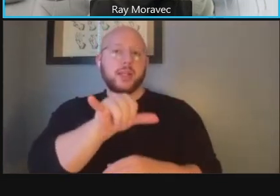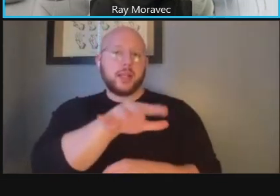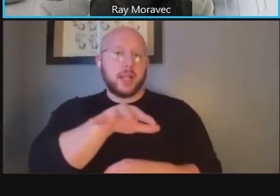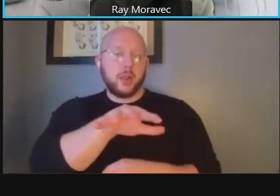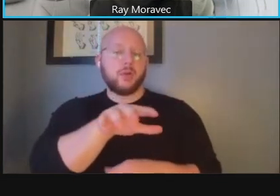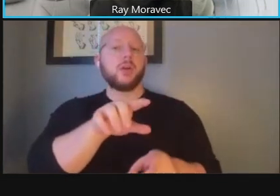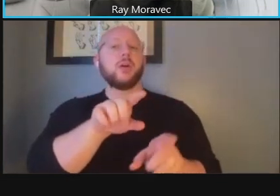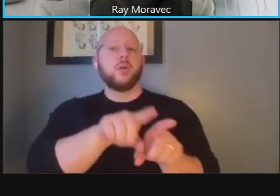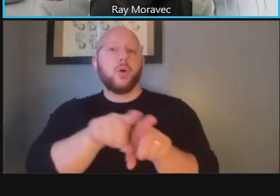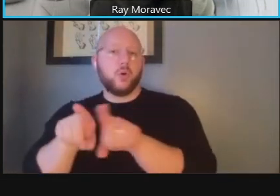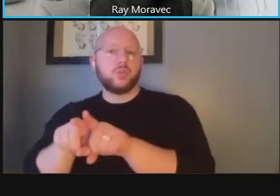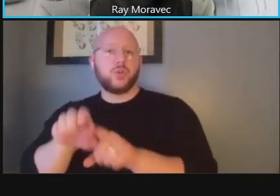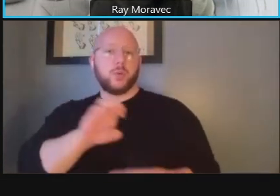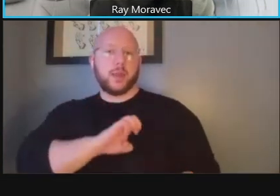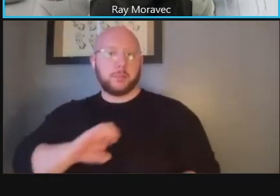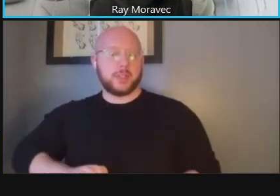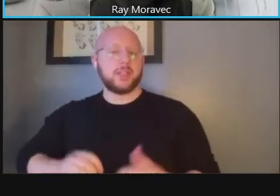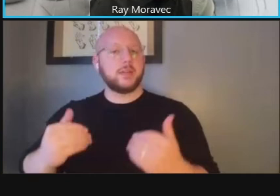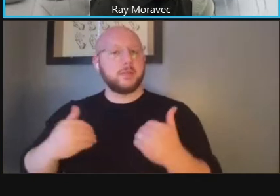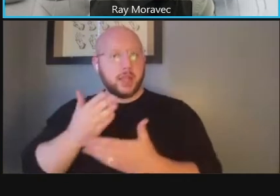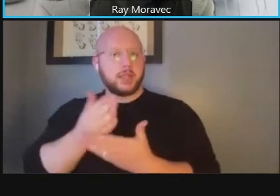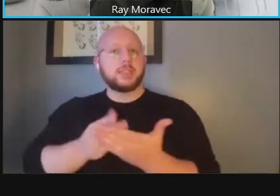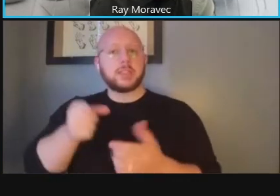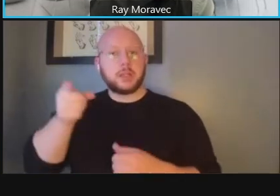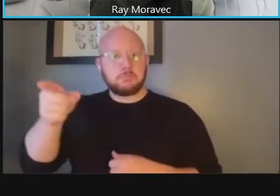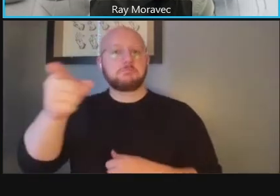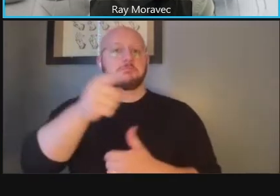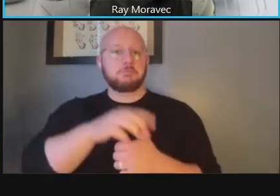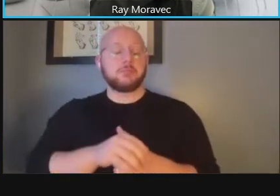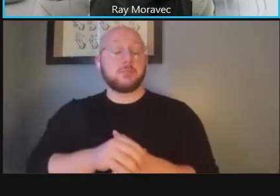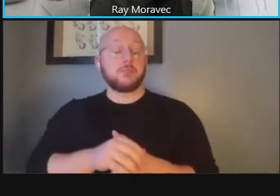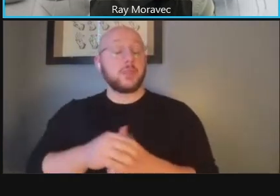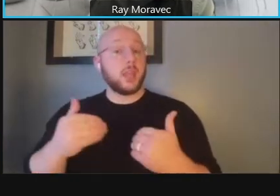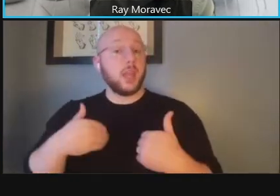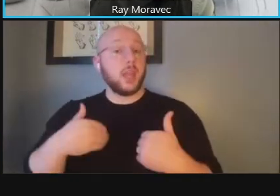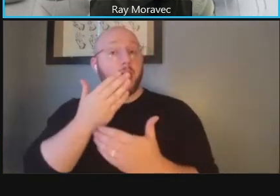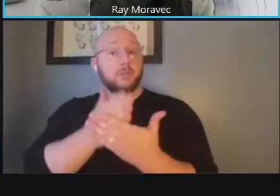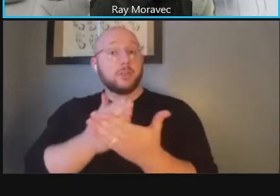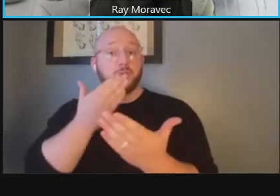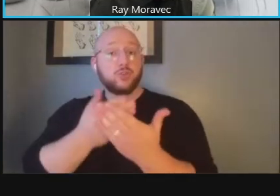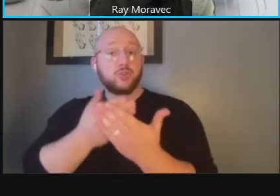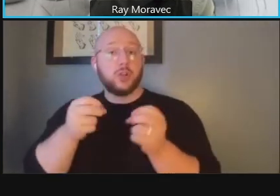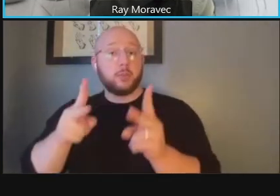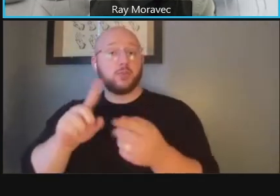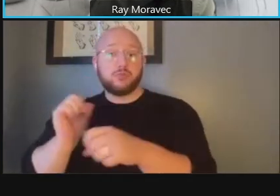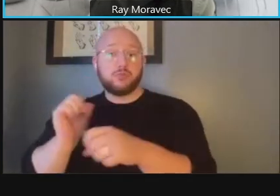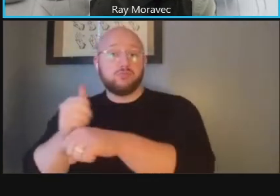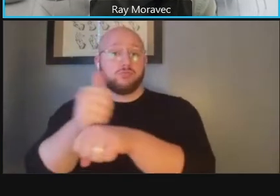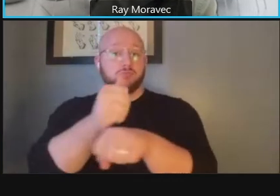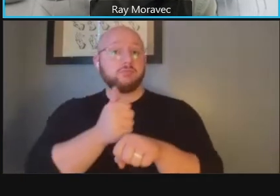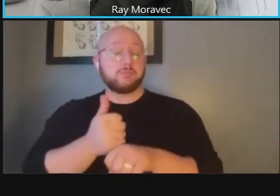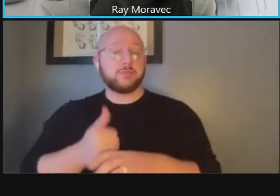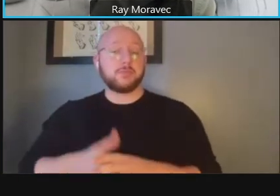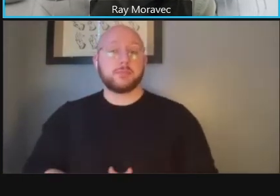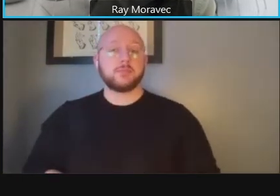embassies and there are some good opportunities here if you go to the next slide we only want